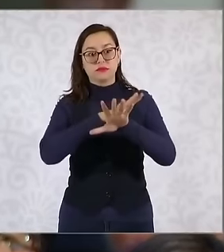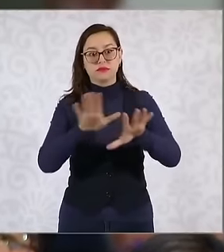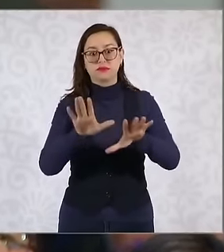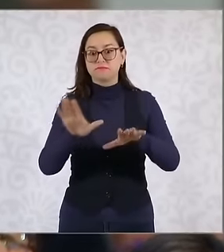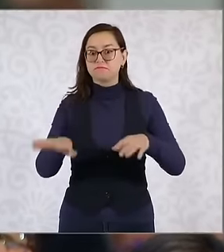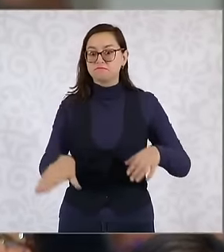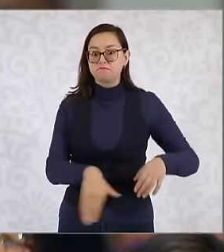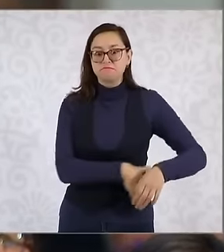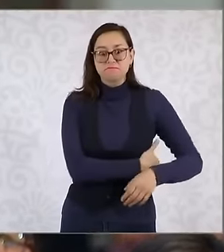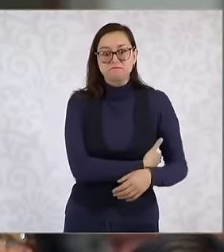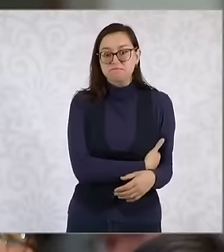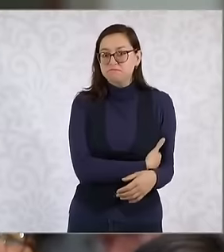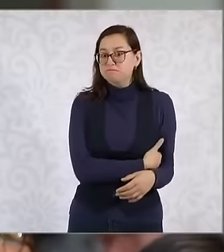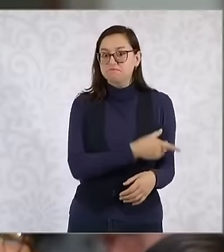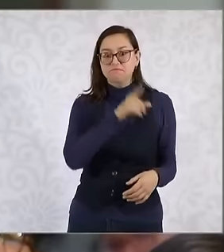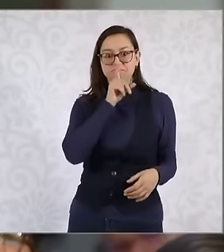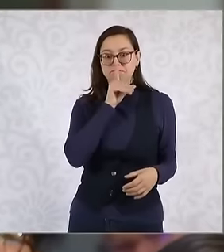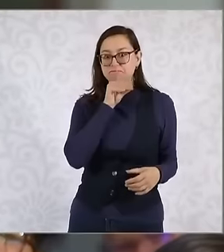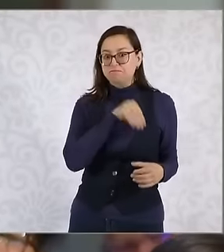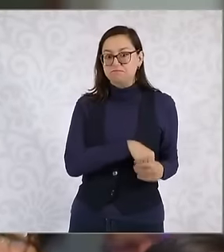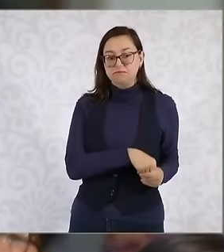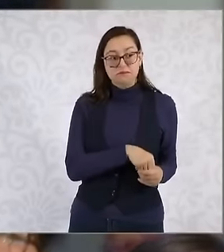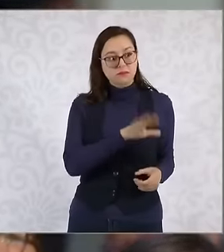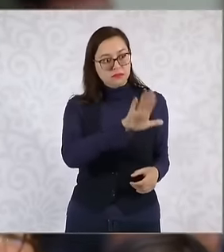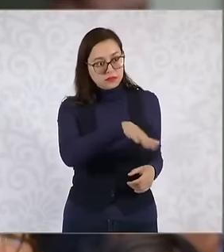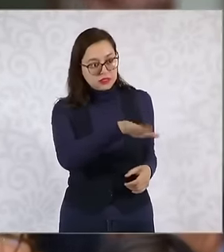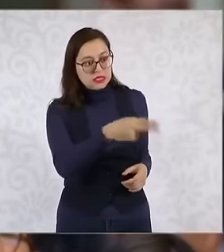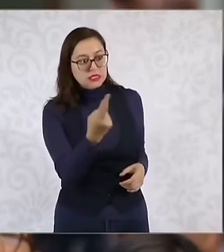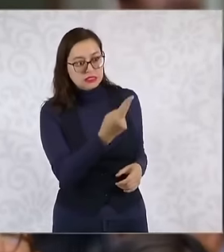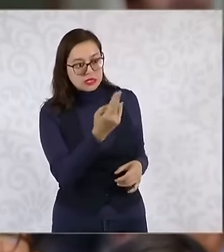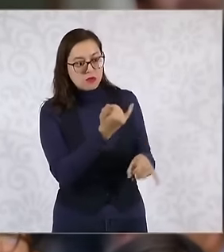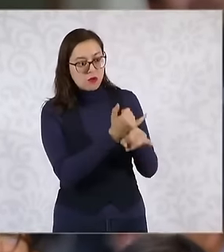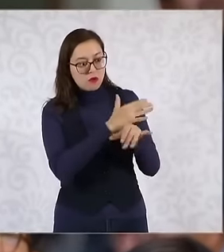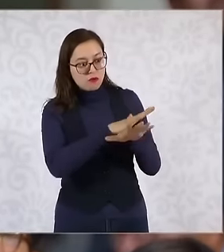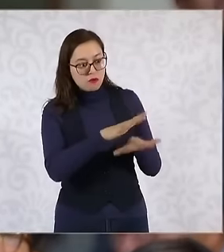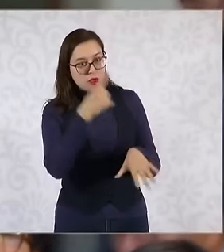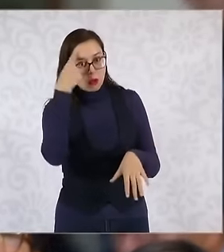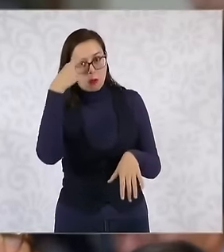court to be able to make the call in the terms of the election of magistrates, ministers and